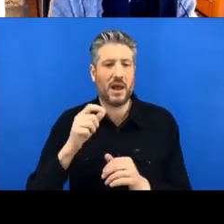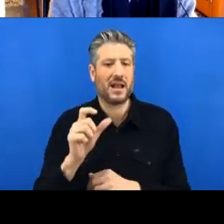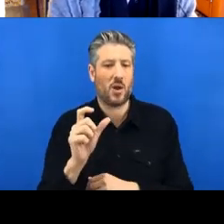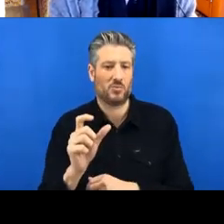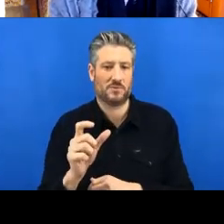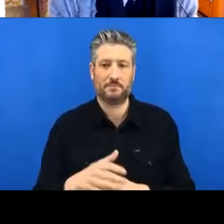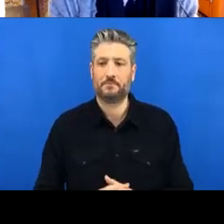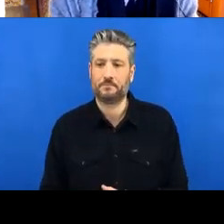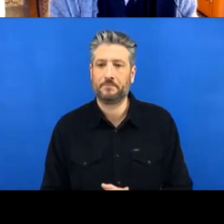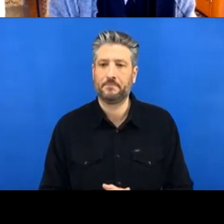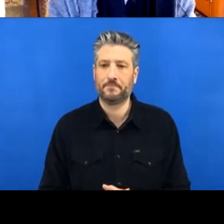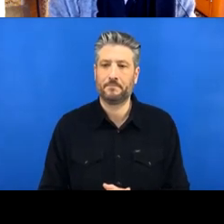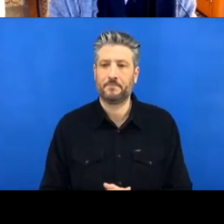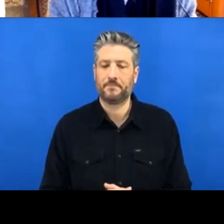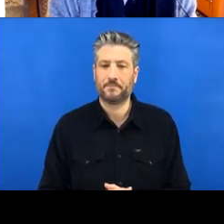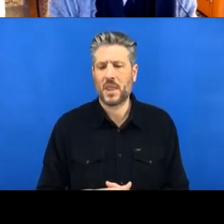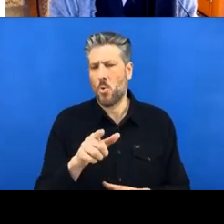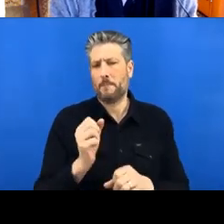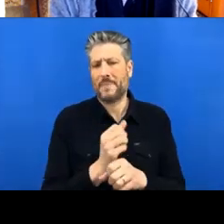Make sure, when you do, pay attention to your username,